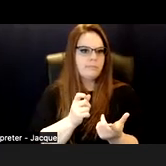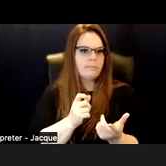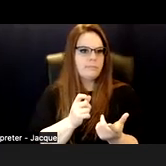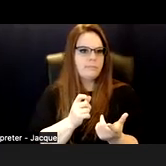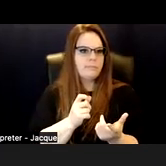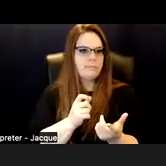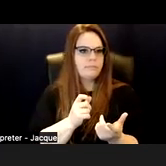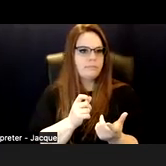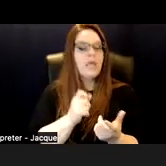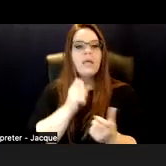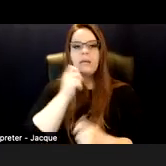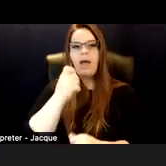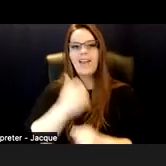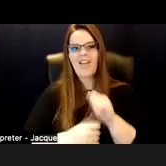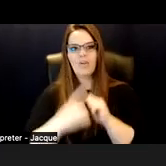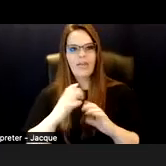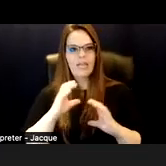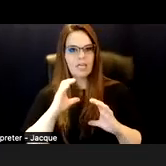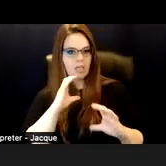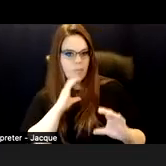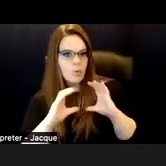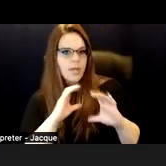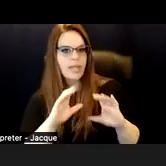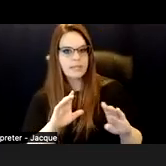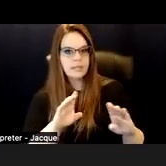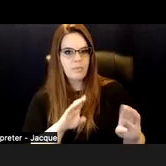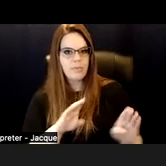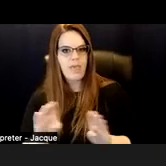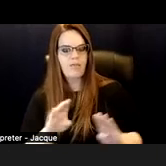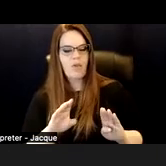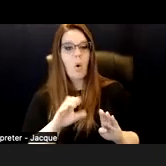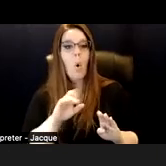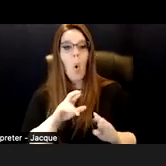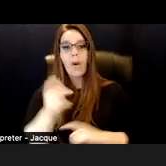communicating and behaving and understanding communication and behavior the same way.